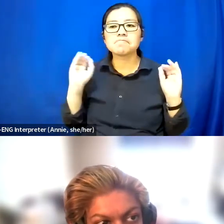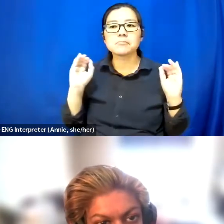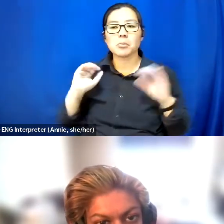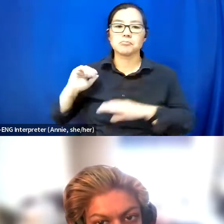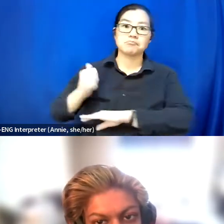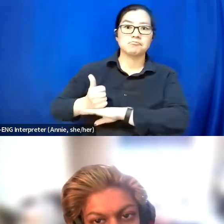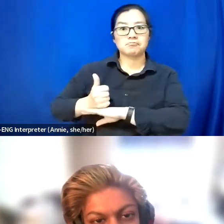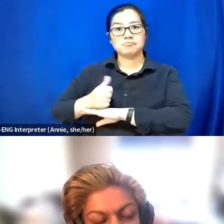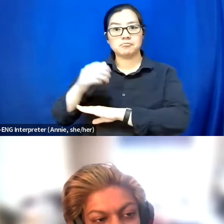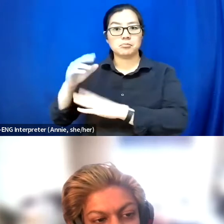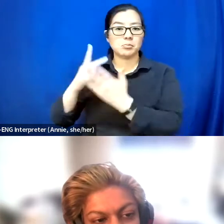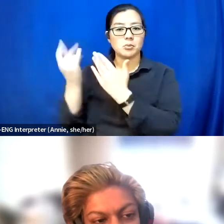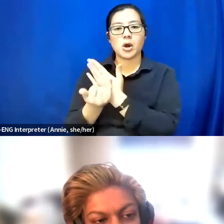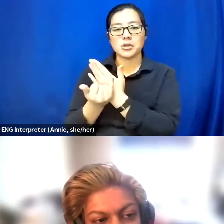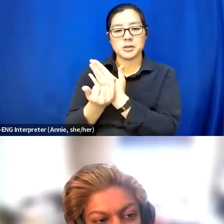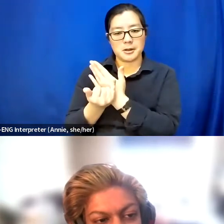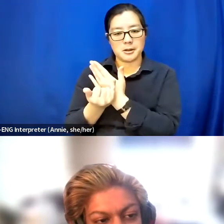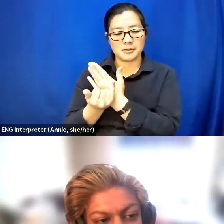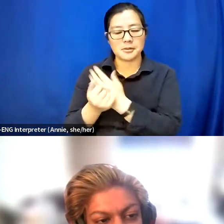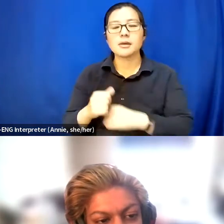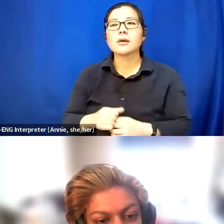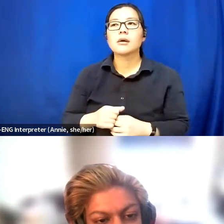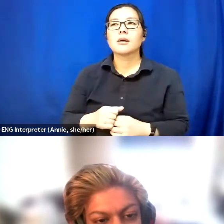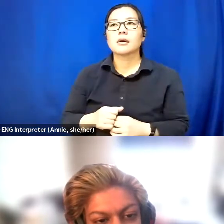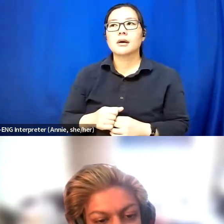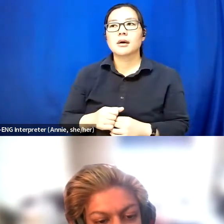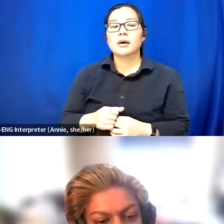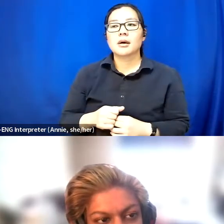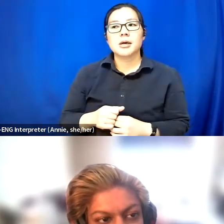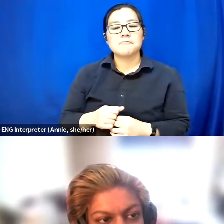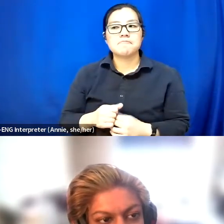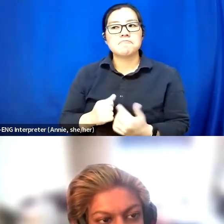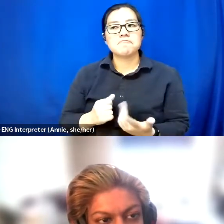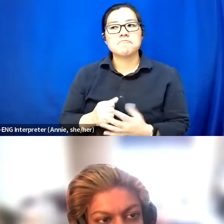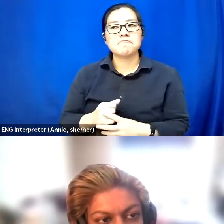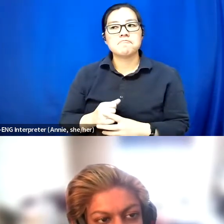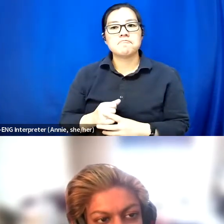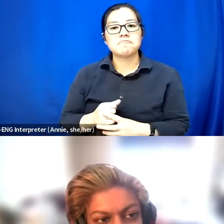that I'm working on that already kind of works.